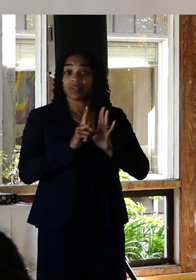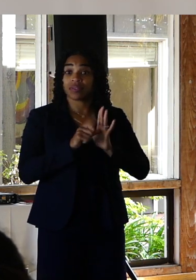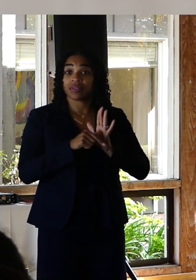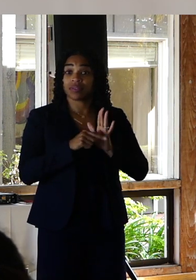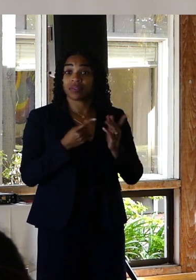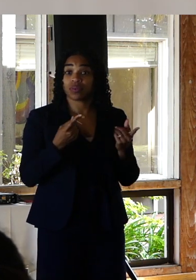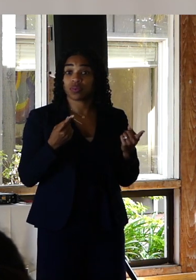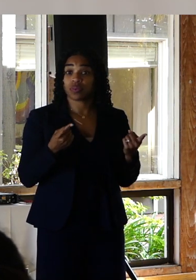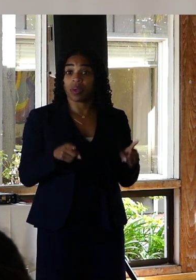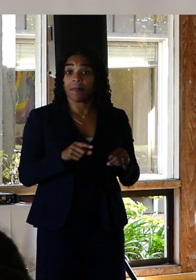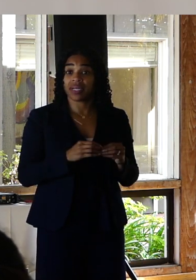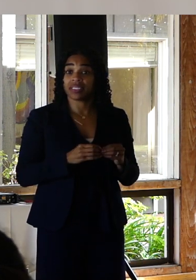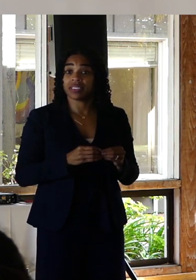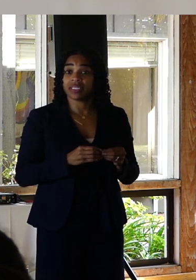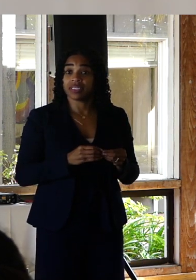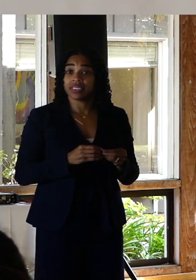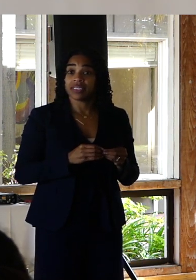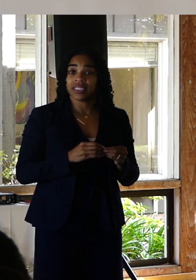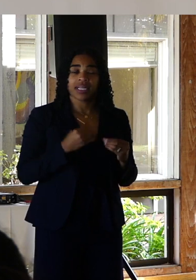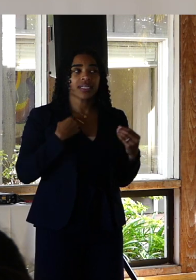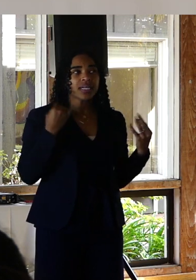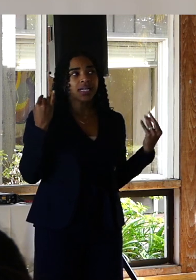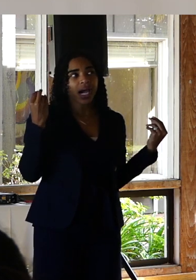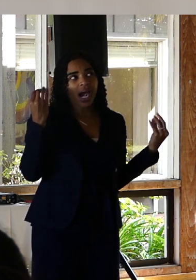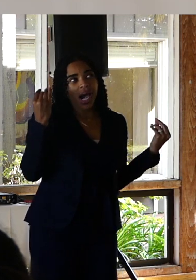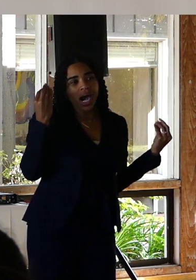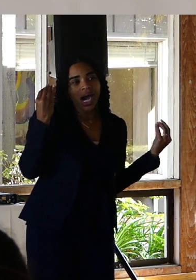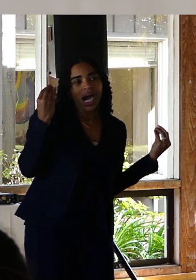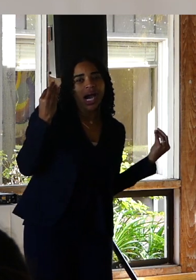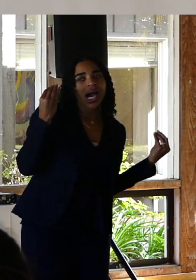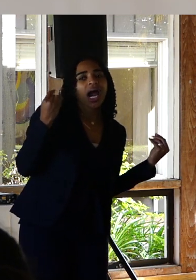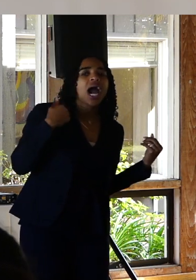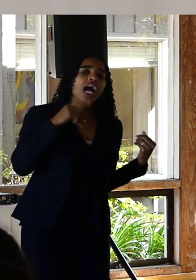I sat there and I found this really valid reason I had to go down into